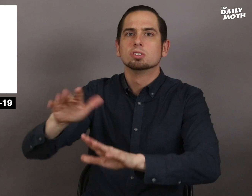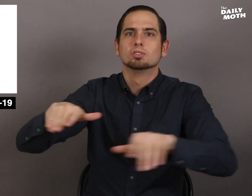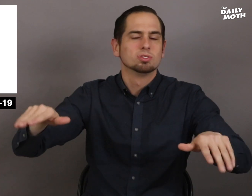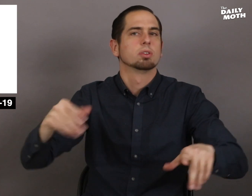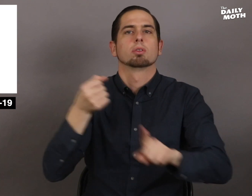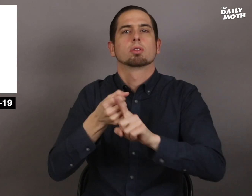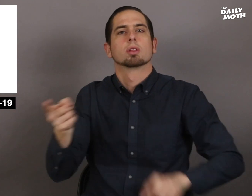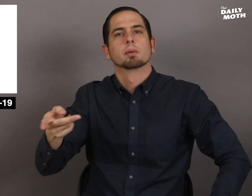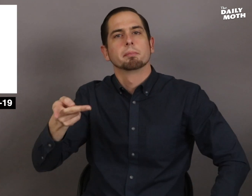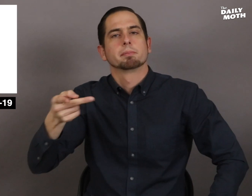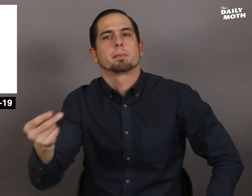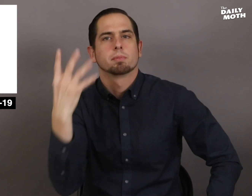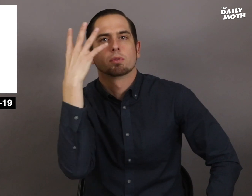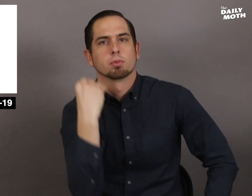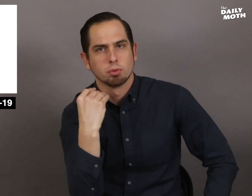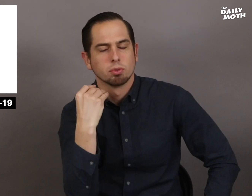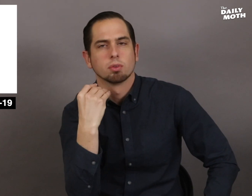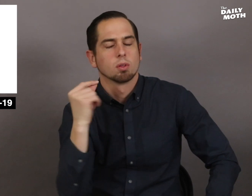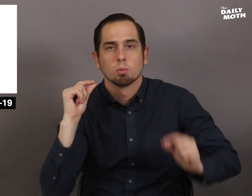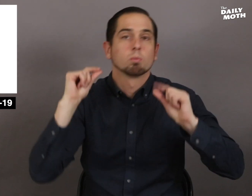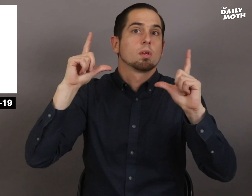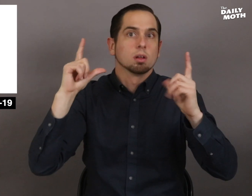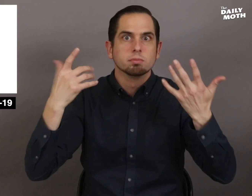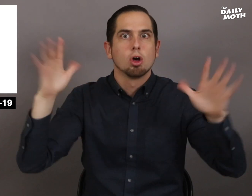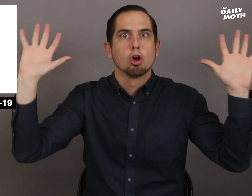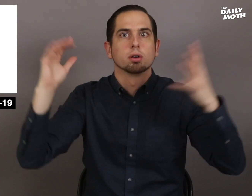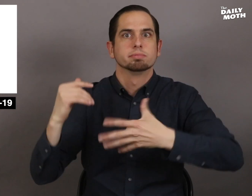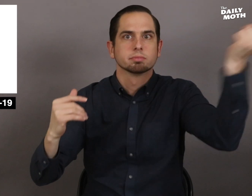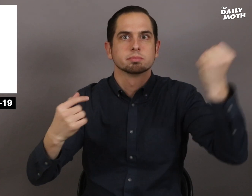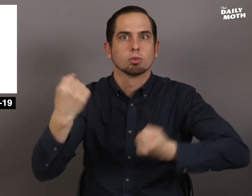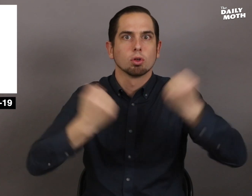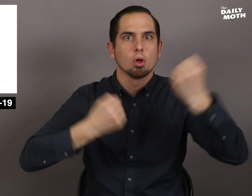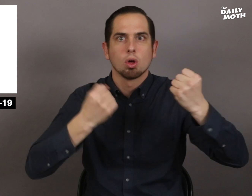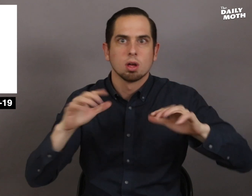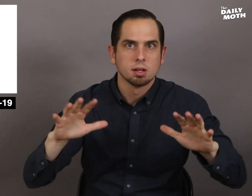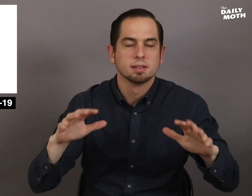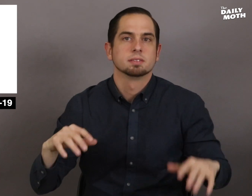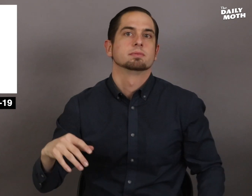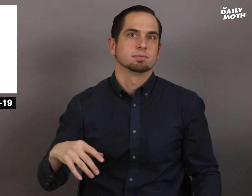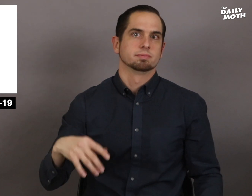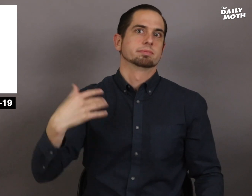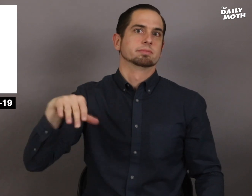other kids when she fell asleep and when she woke up, the vehicle was gone.